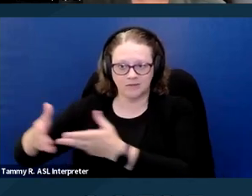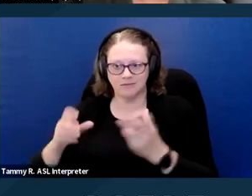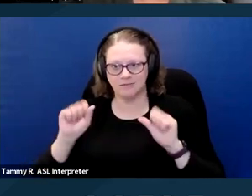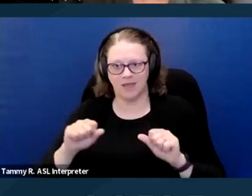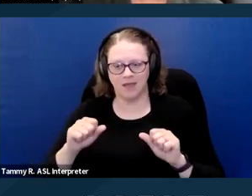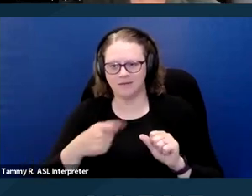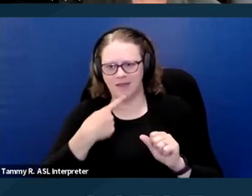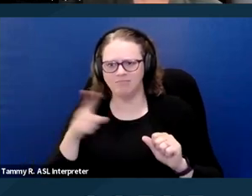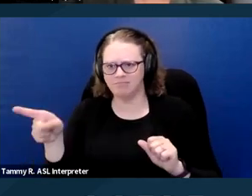Next slide please.